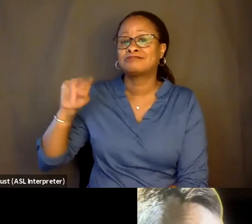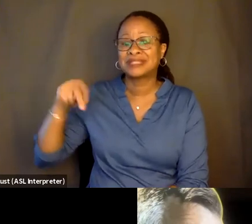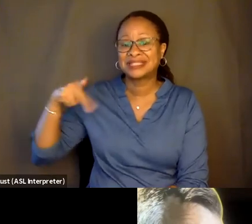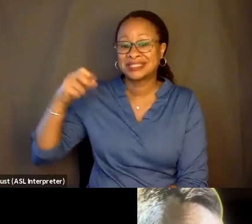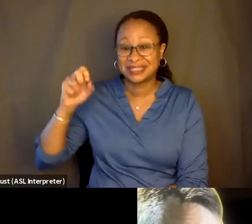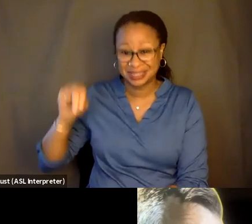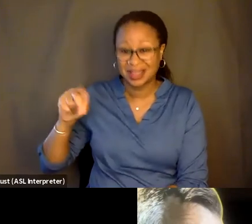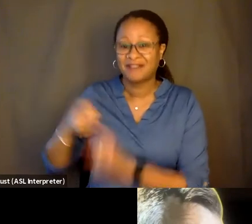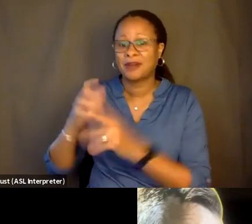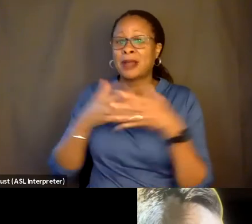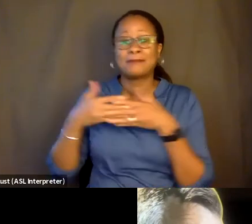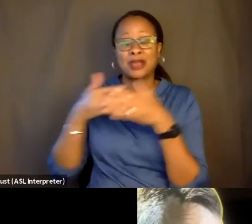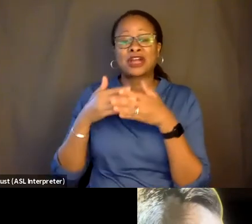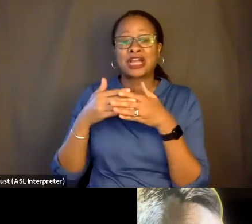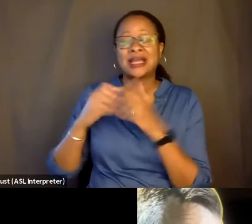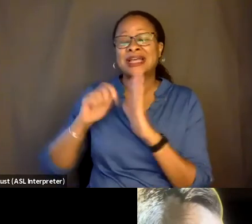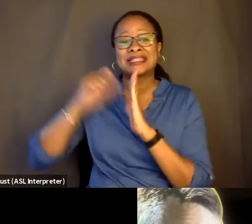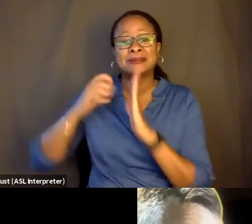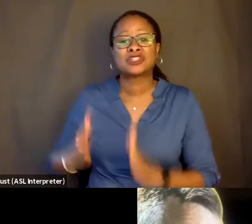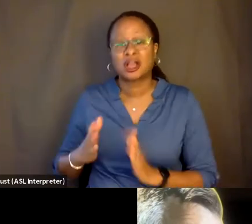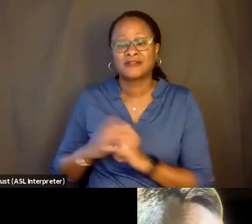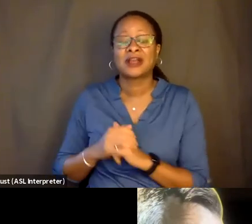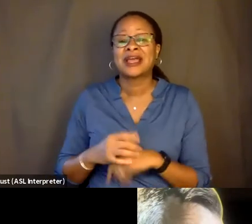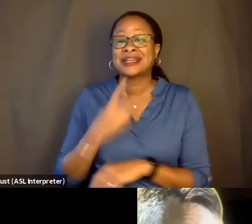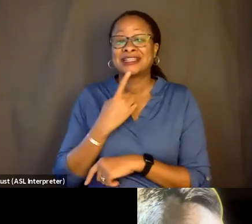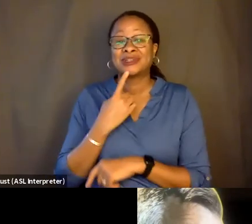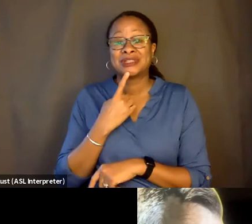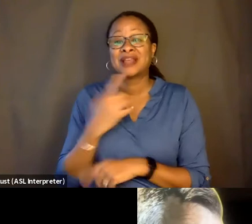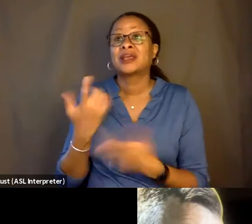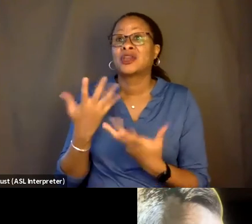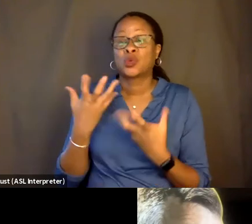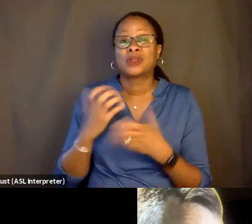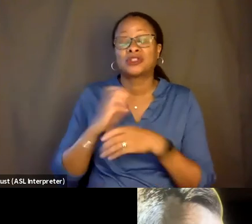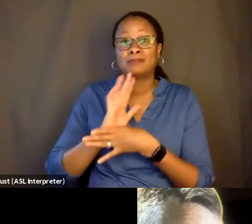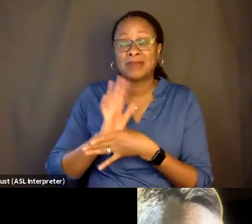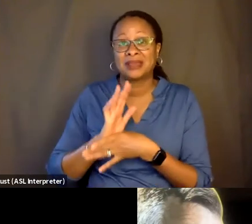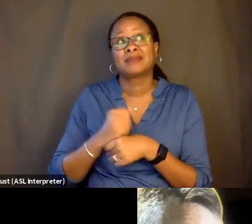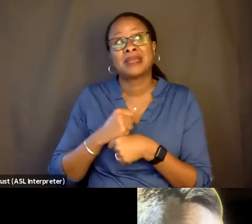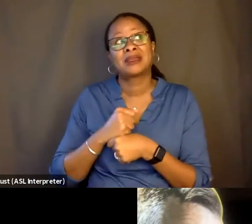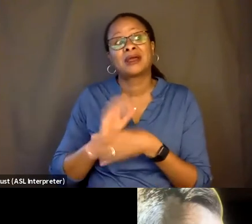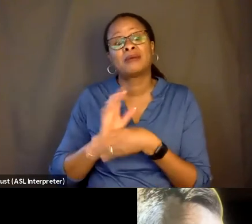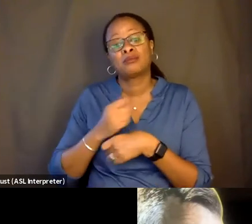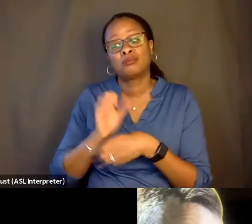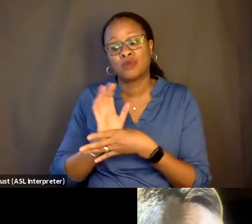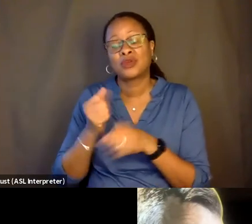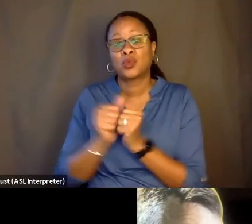told me you were desperate to make a film with someone funny. And I said, did I say it was going to be my dad?